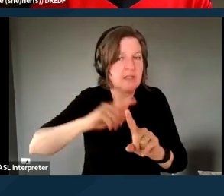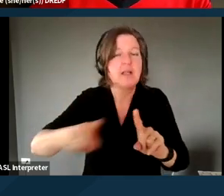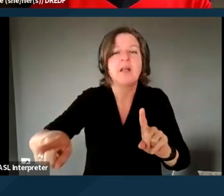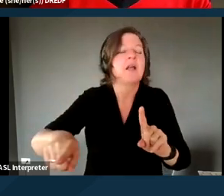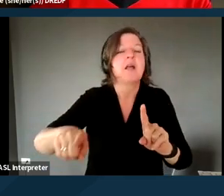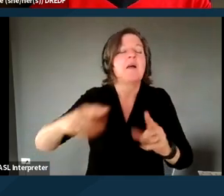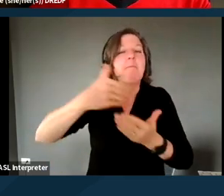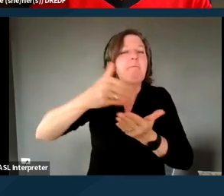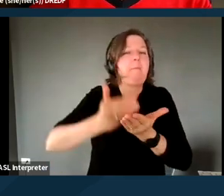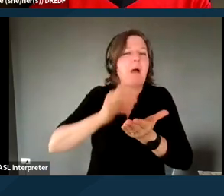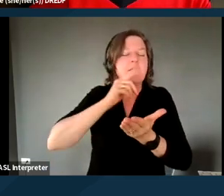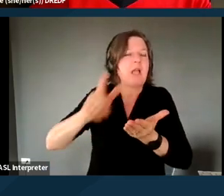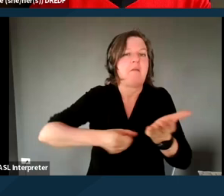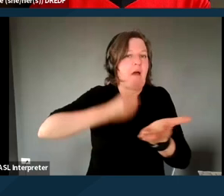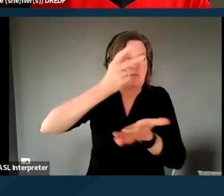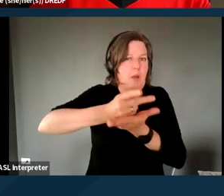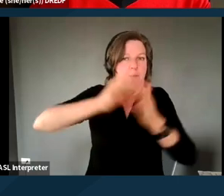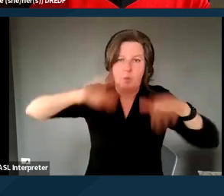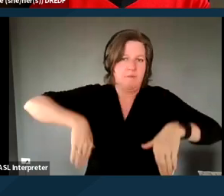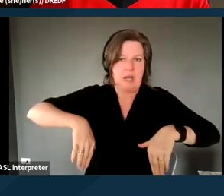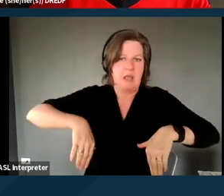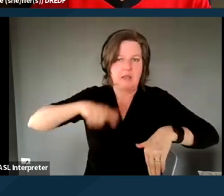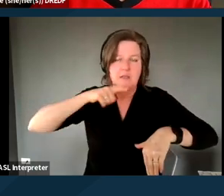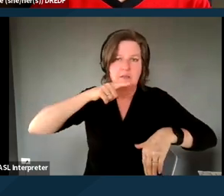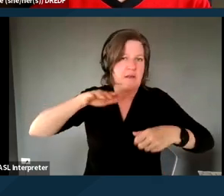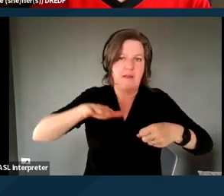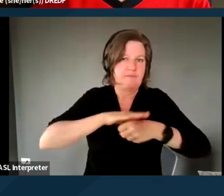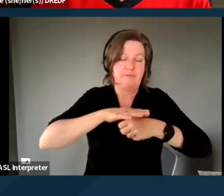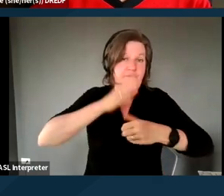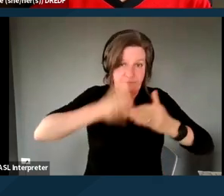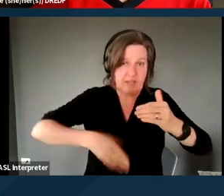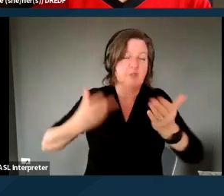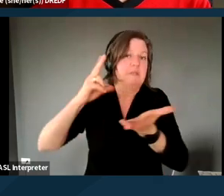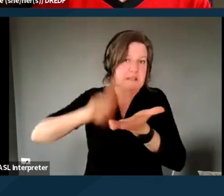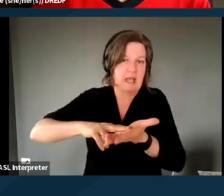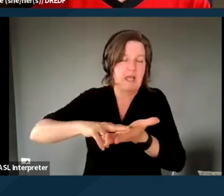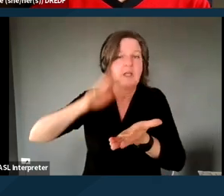'cause the budget hasn't, itself hasn't been fully finalized and signed. It will be later in June.